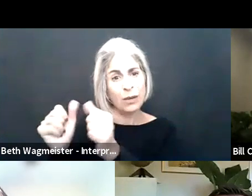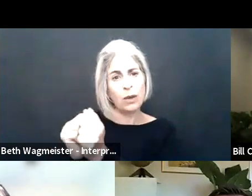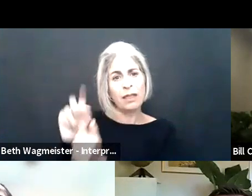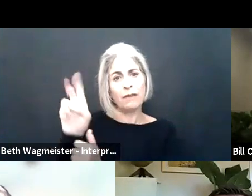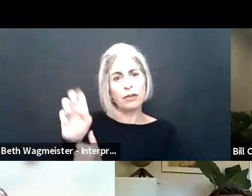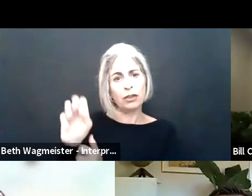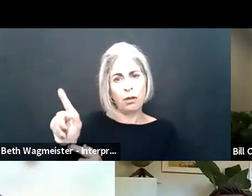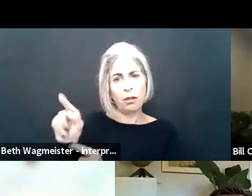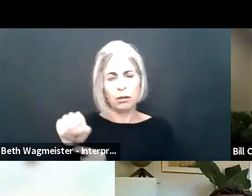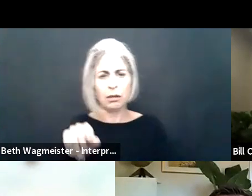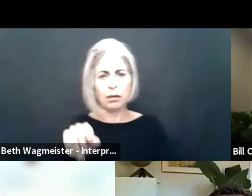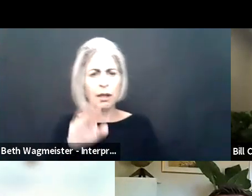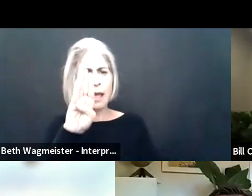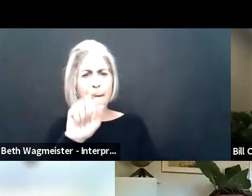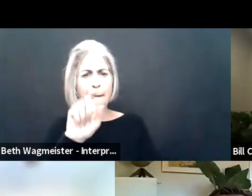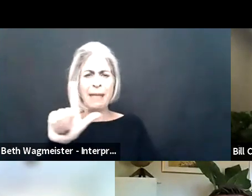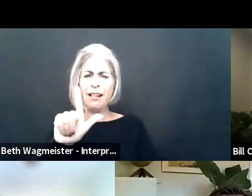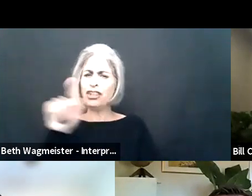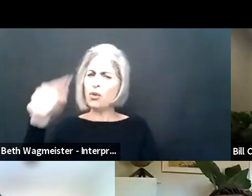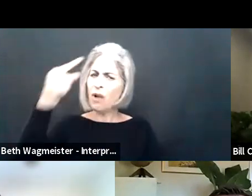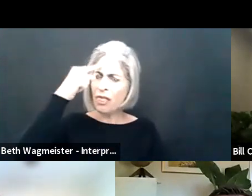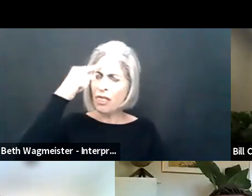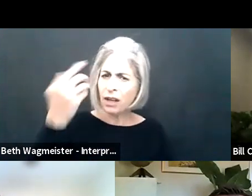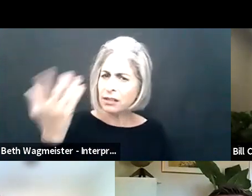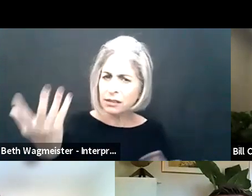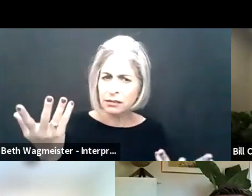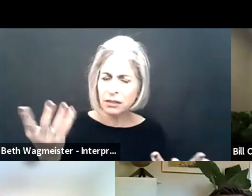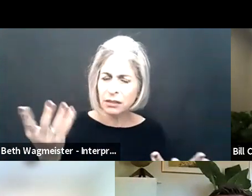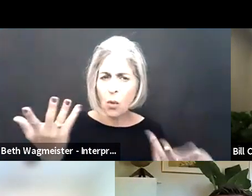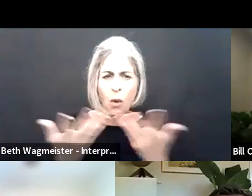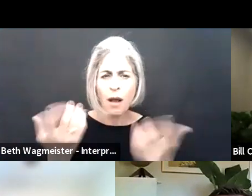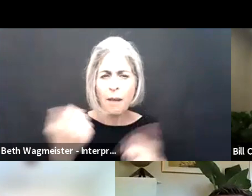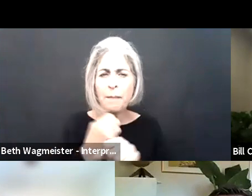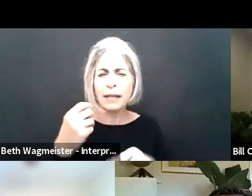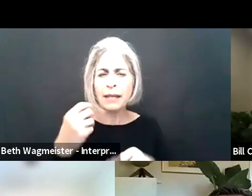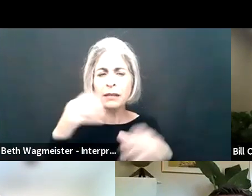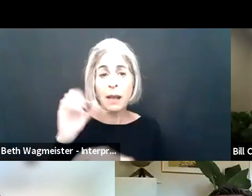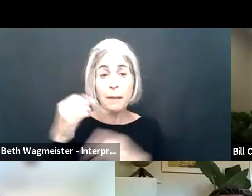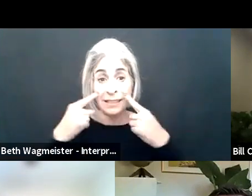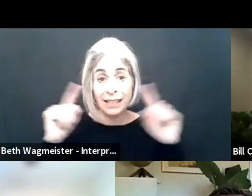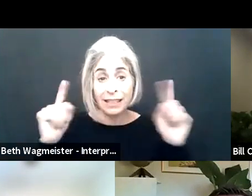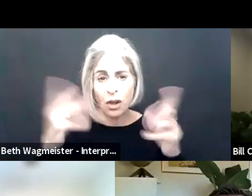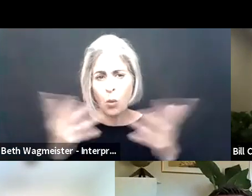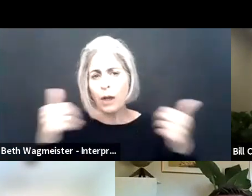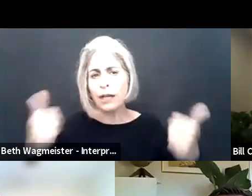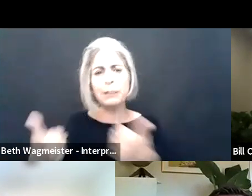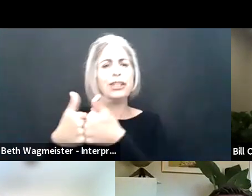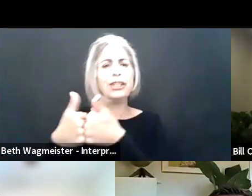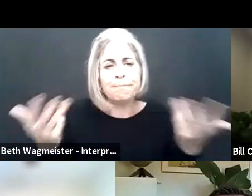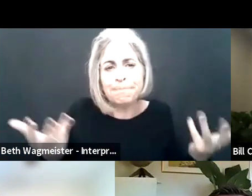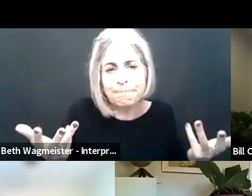If, you know, virtual is the way we're going. Susan: And, Bill, what are your thoughts around this? What has made companies successful?